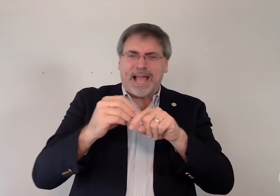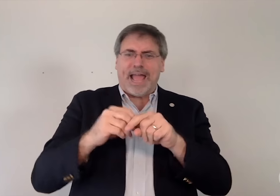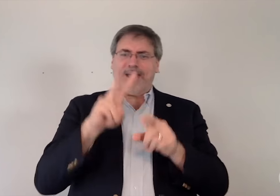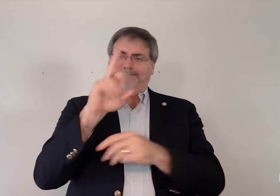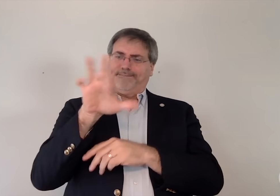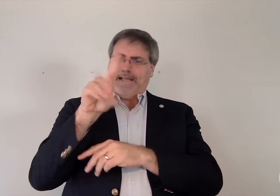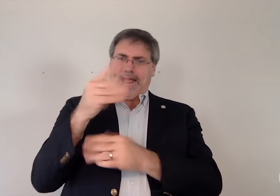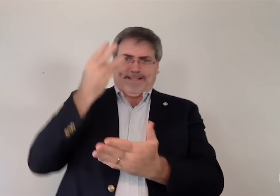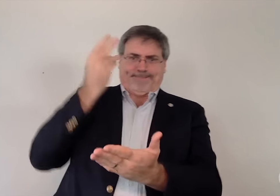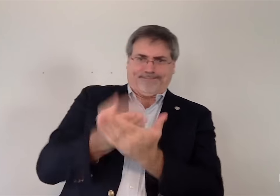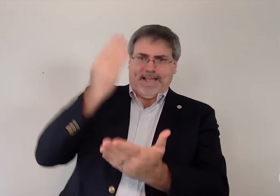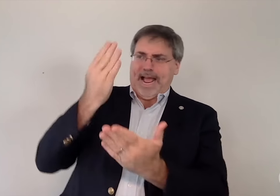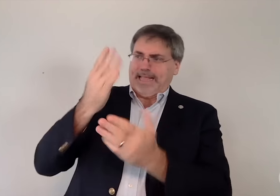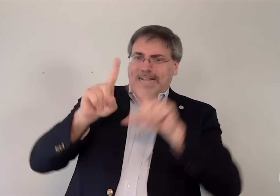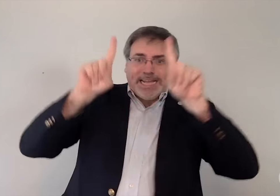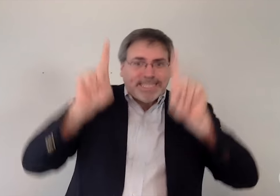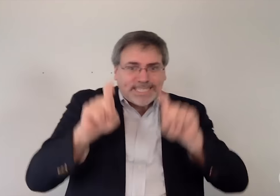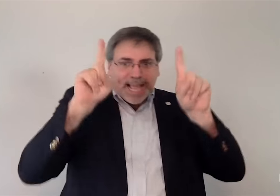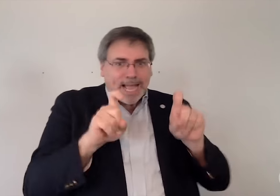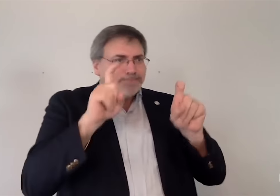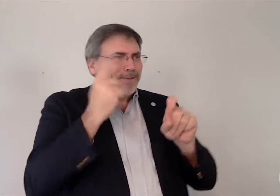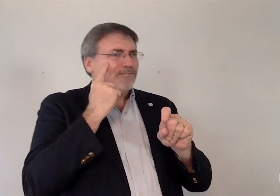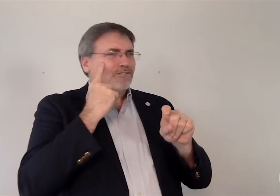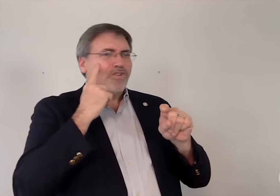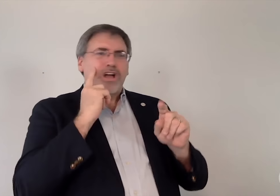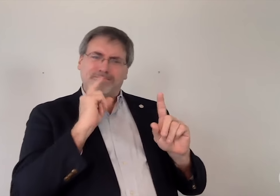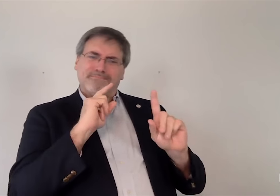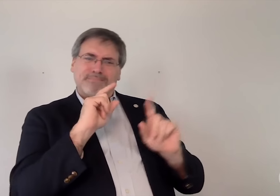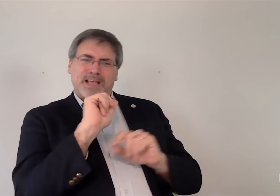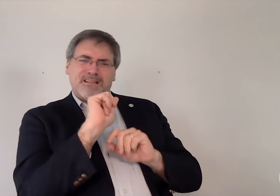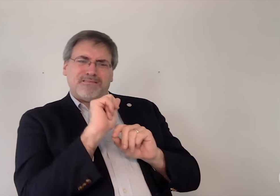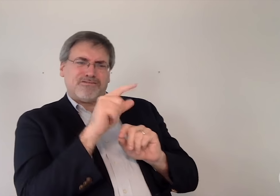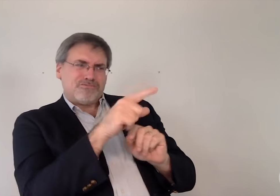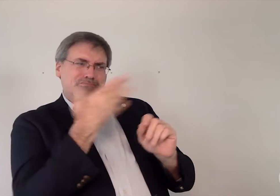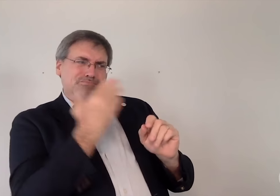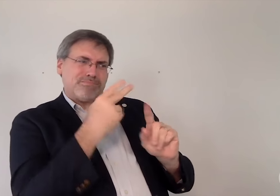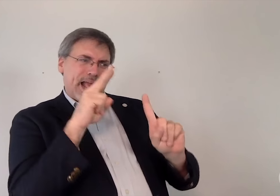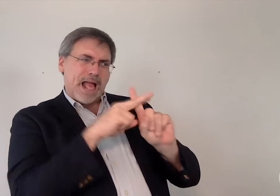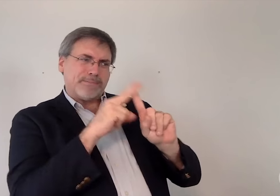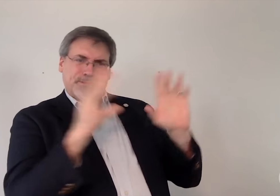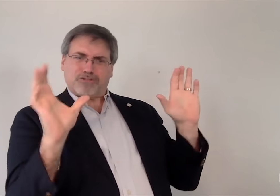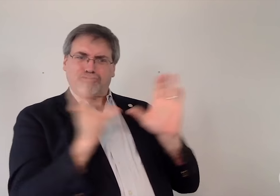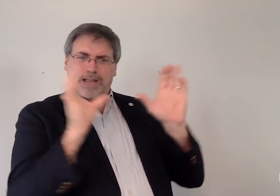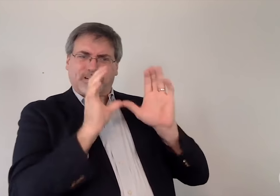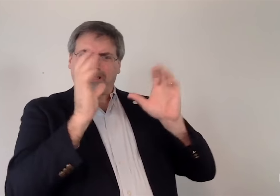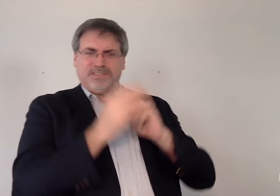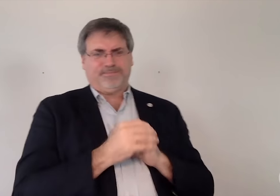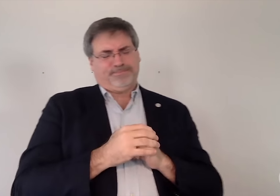and valid examinations for applicable credentials.